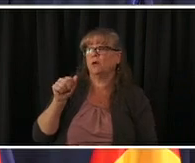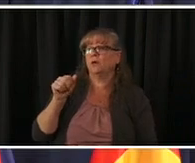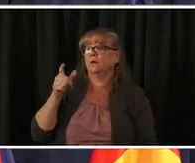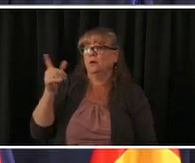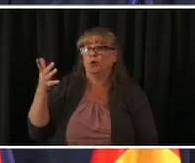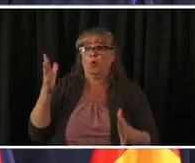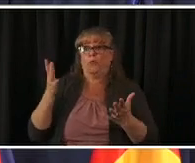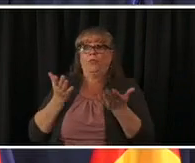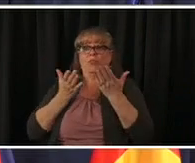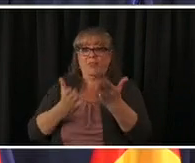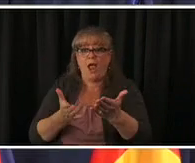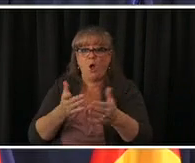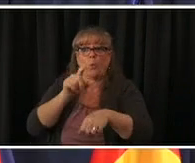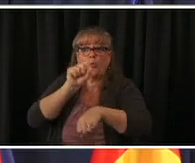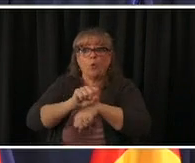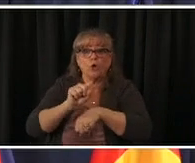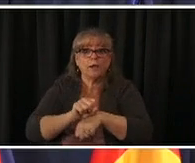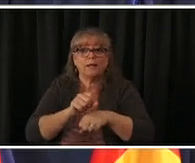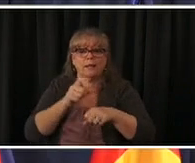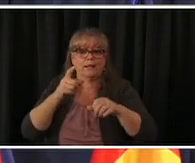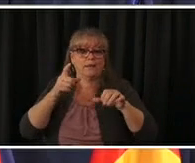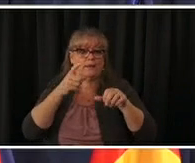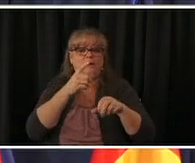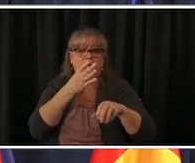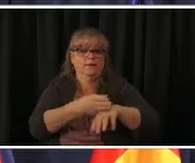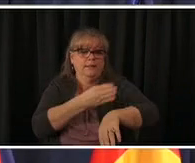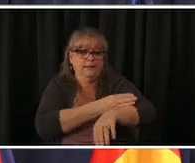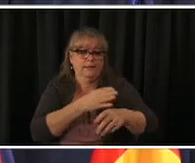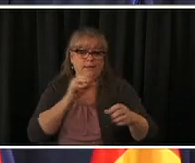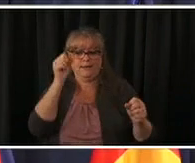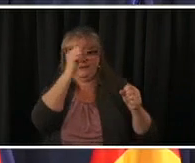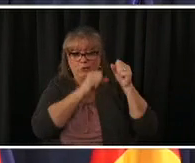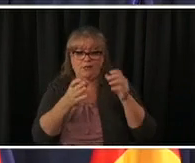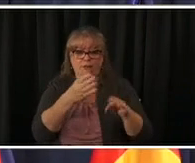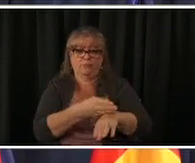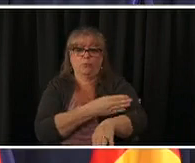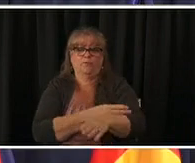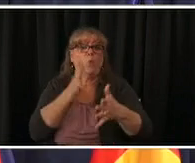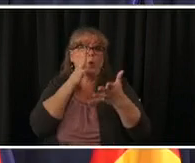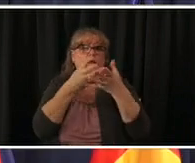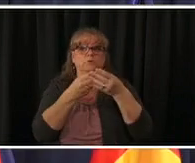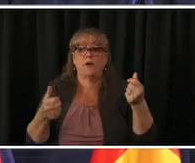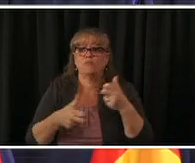goal to have that fixed quickly and we've also given them a list of other contractors that